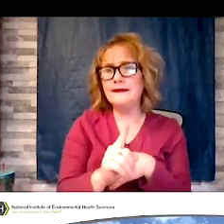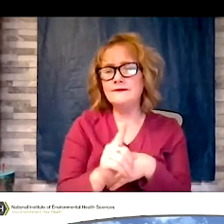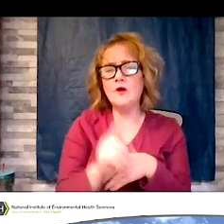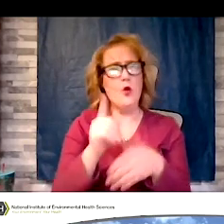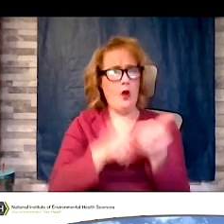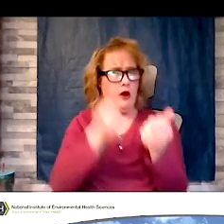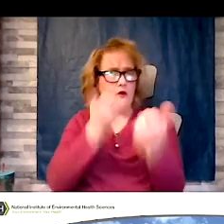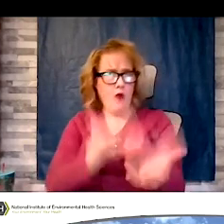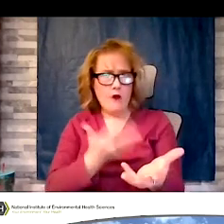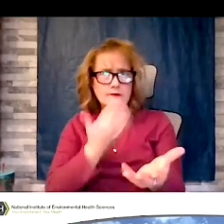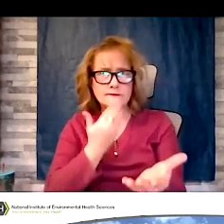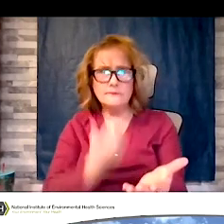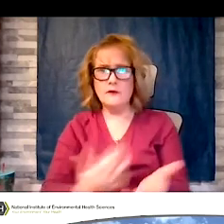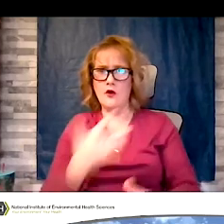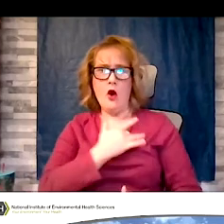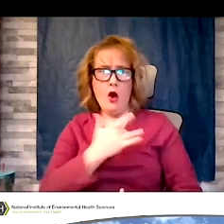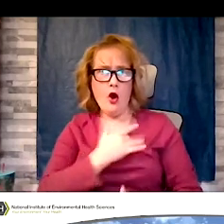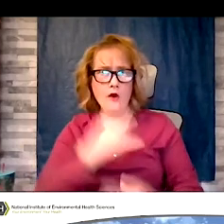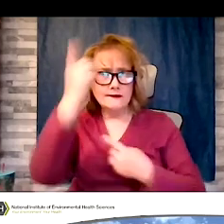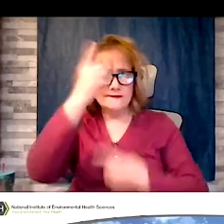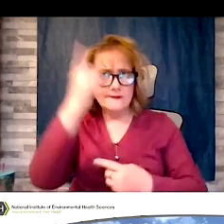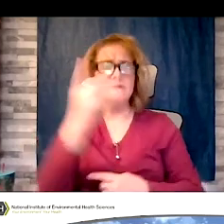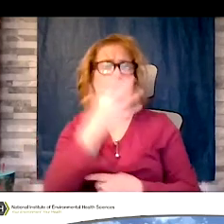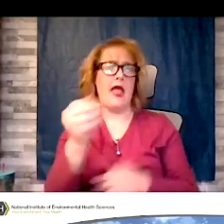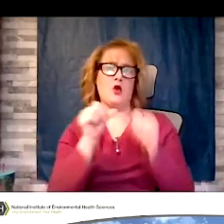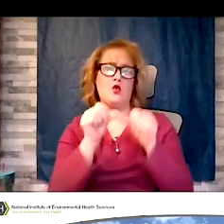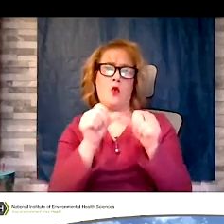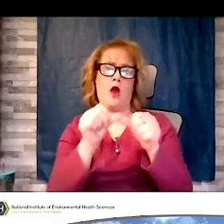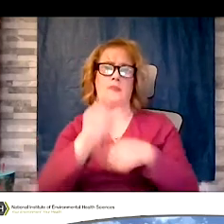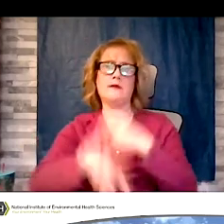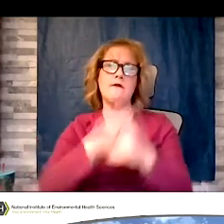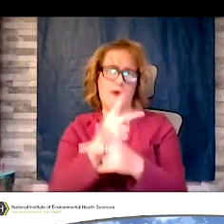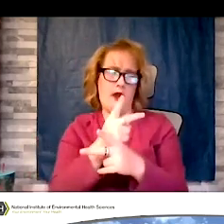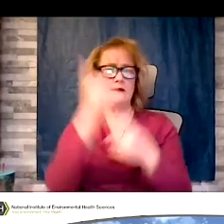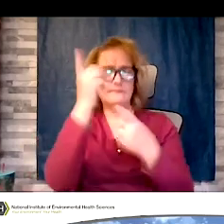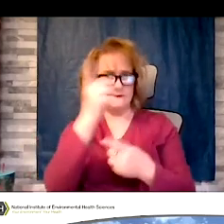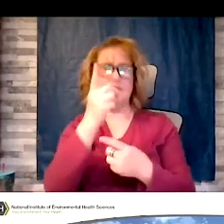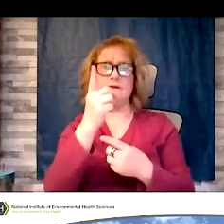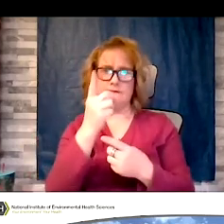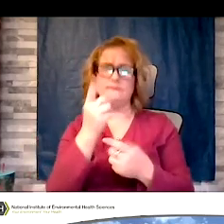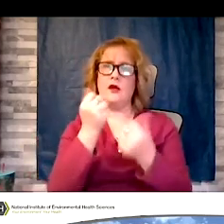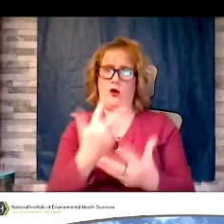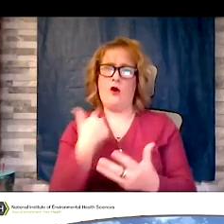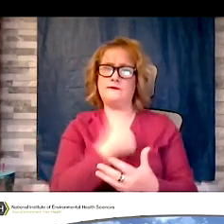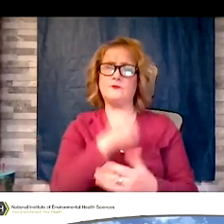chronic diseases that again cause us to suffer from sickness and death. Also you should be